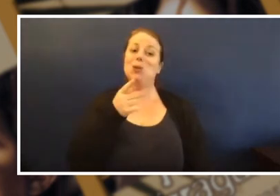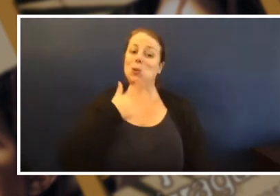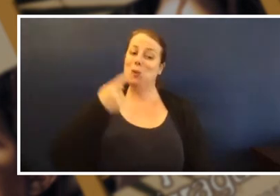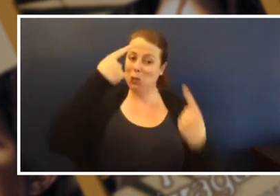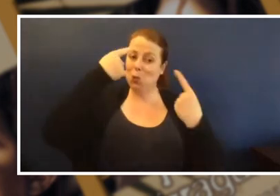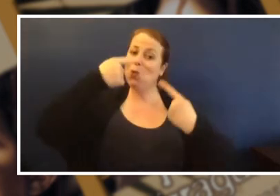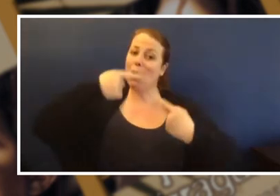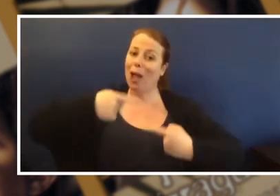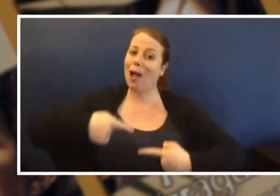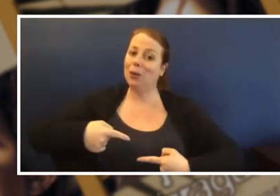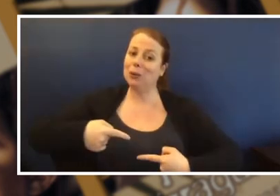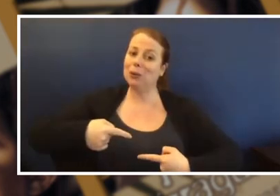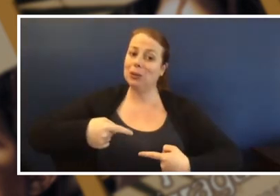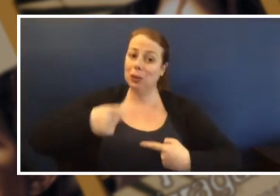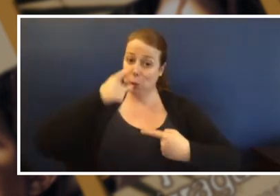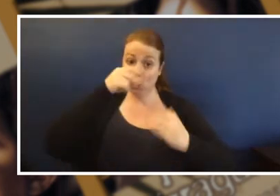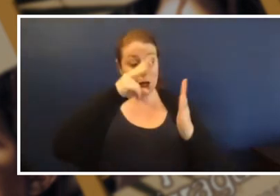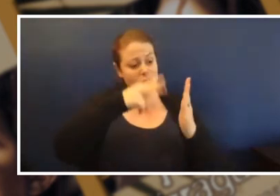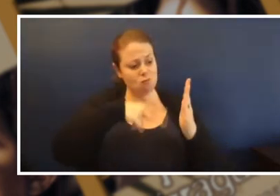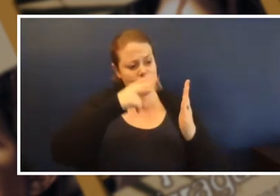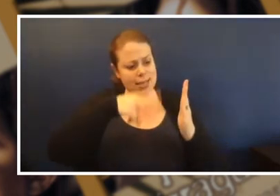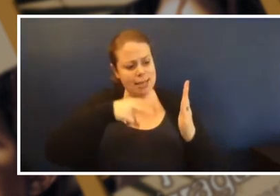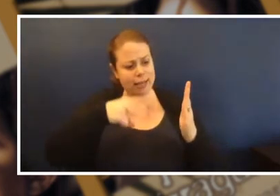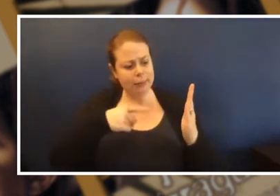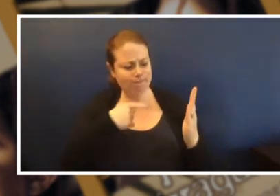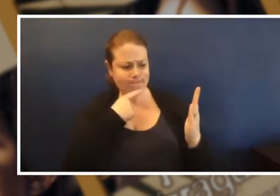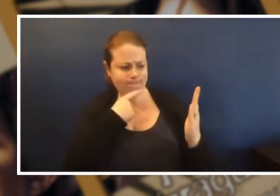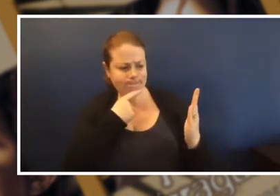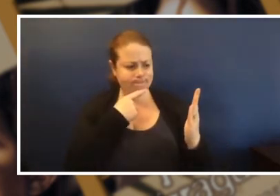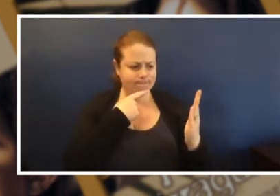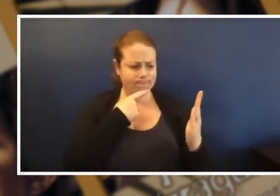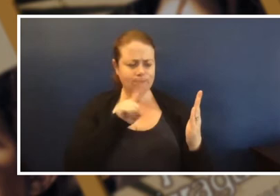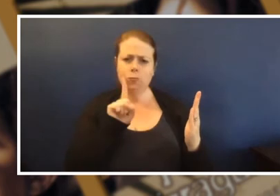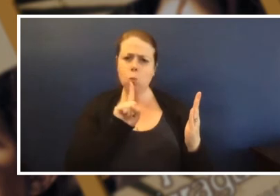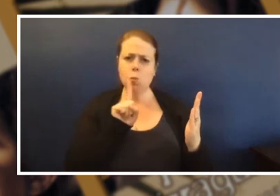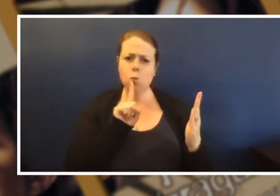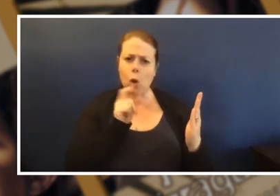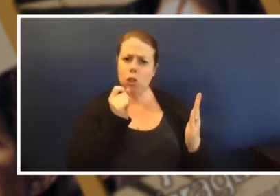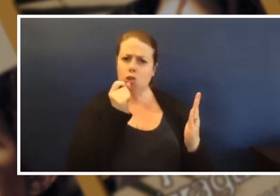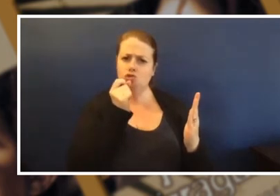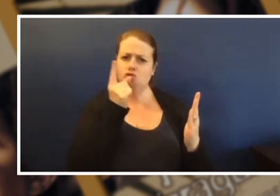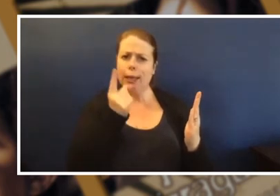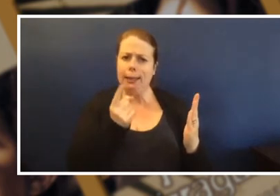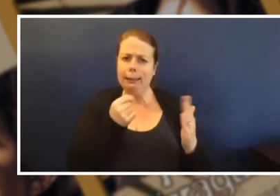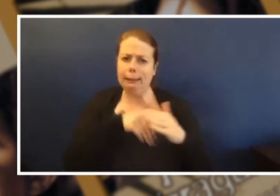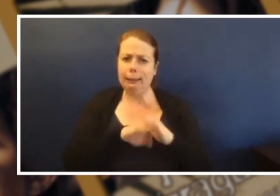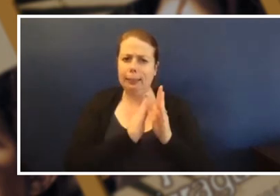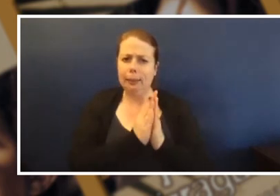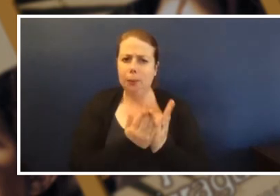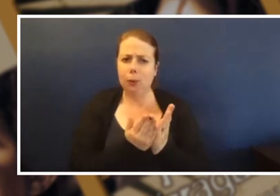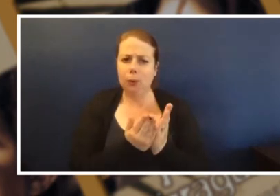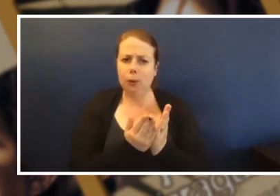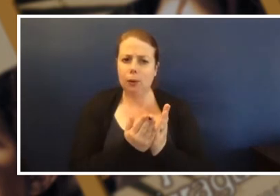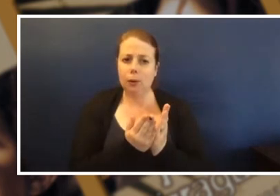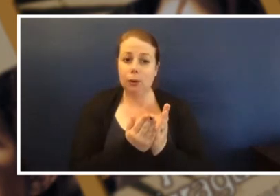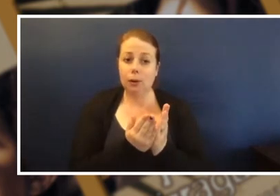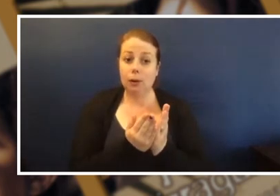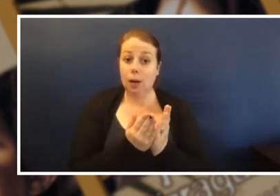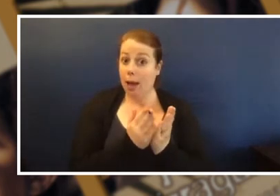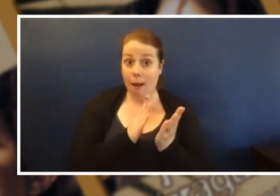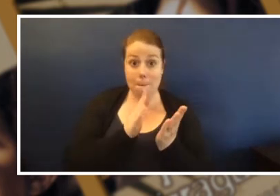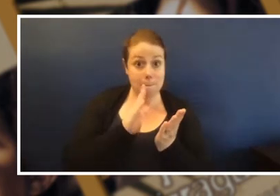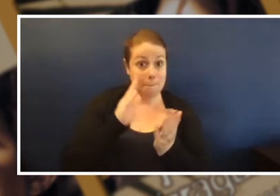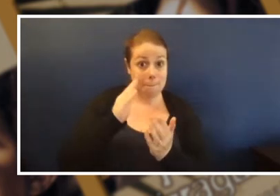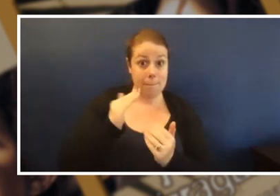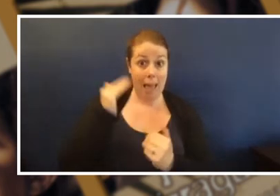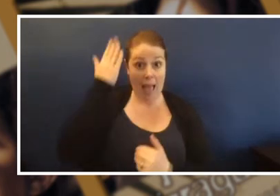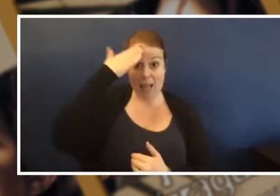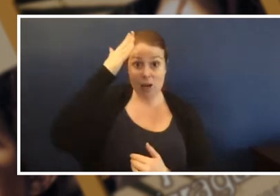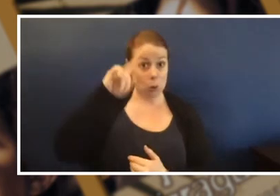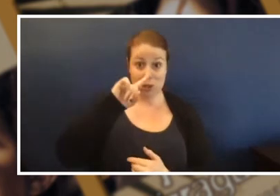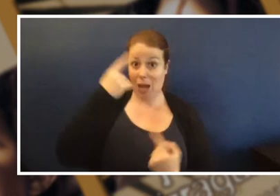book and you tell me what is tricky in the book, it's so cool even grown-ups can't work it out.